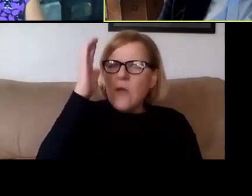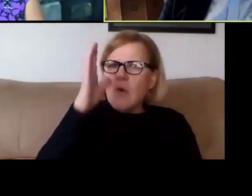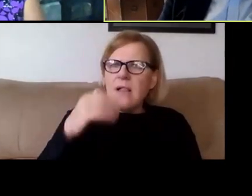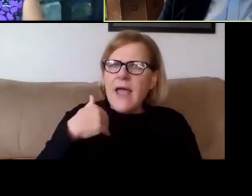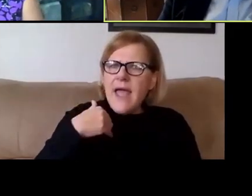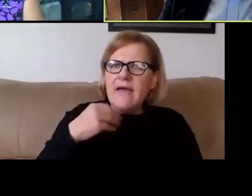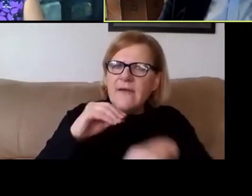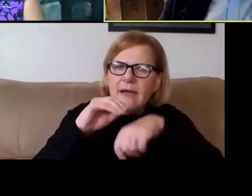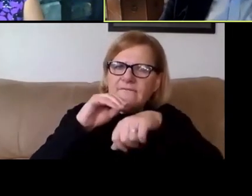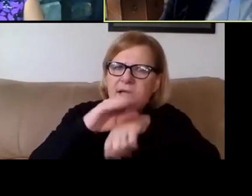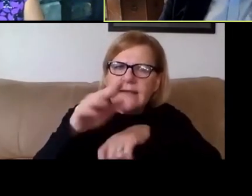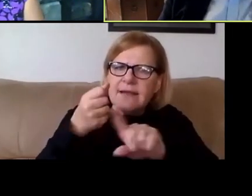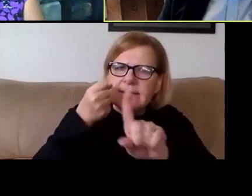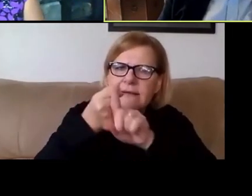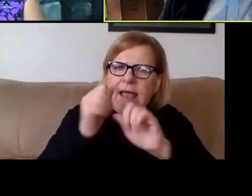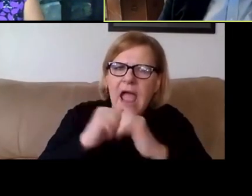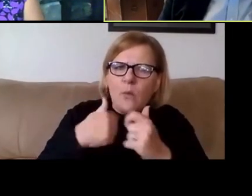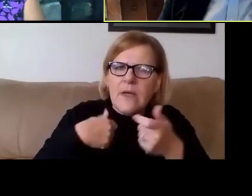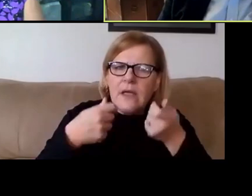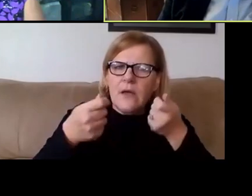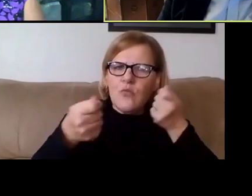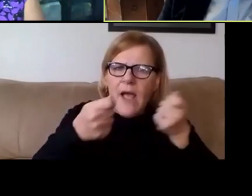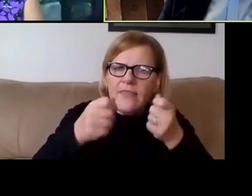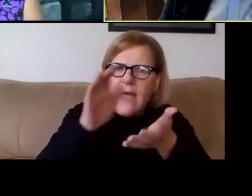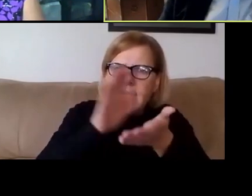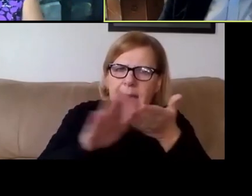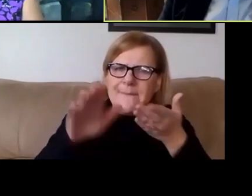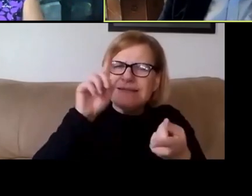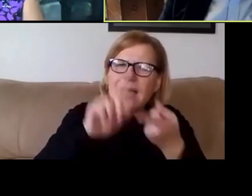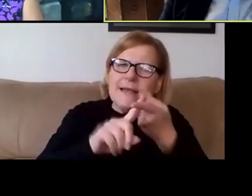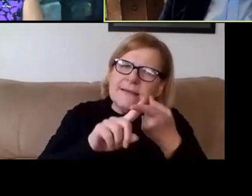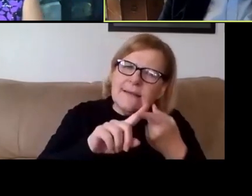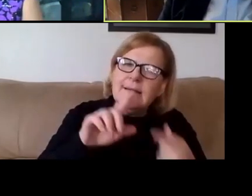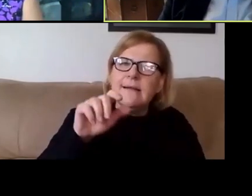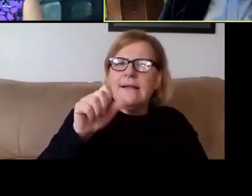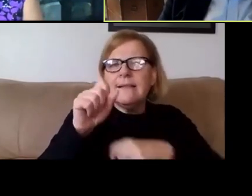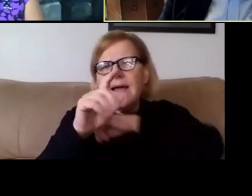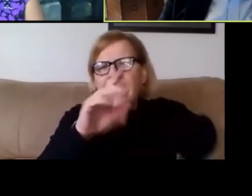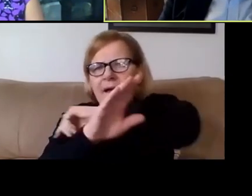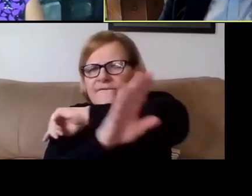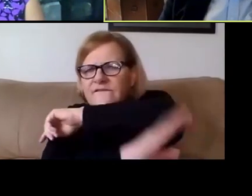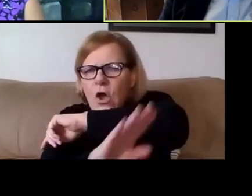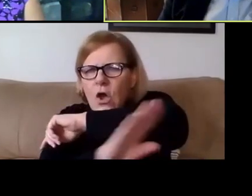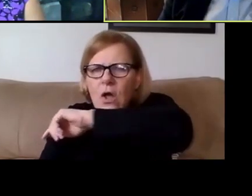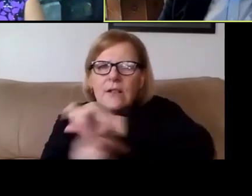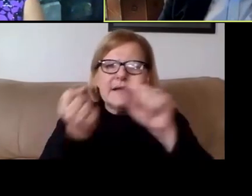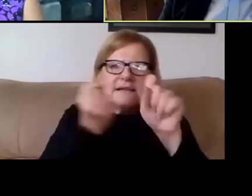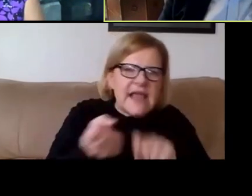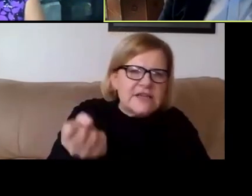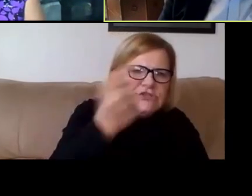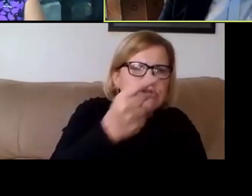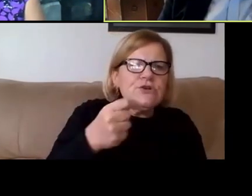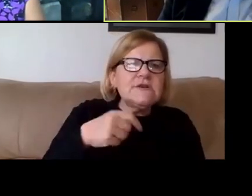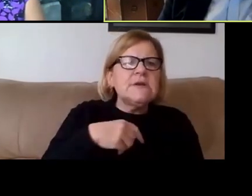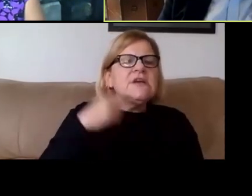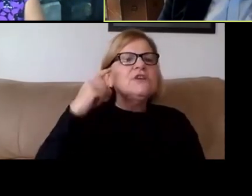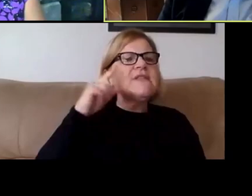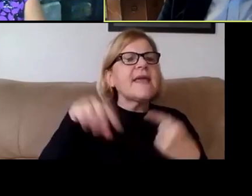on how we run the campus until at least the fall semester of next year. Just think of the logistical problem: